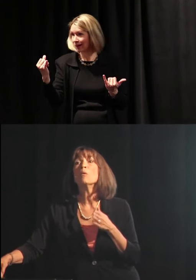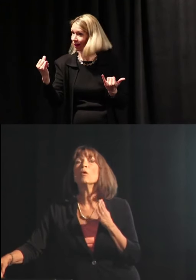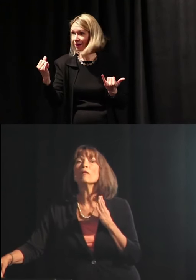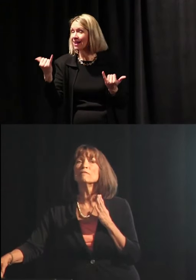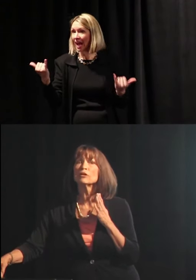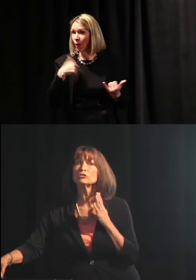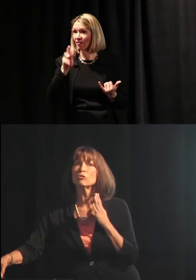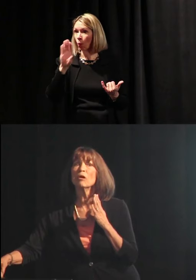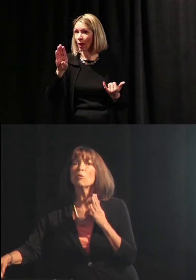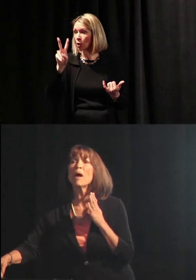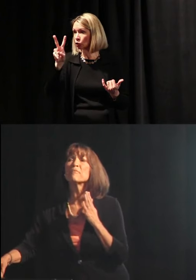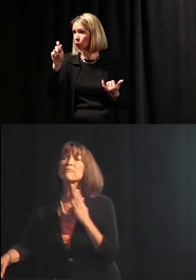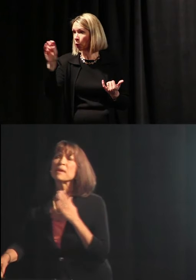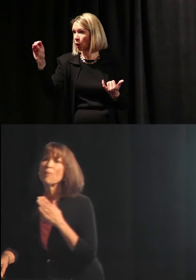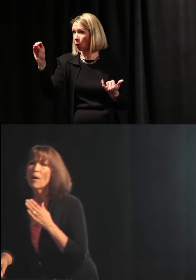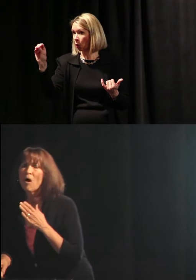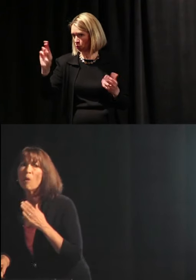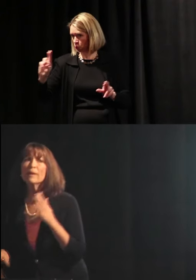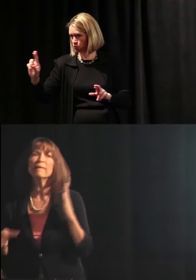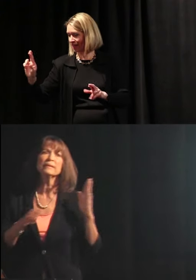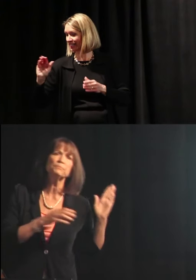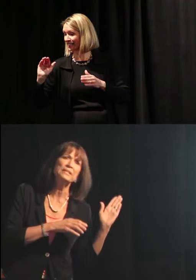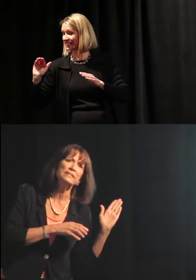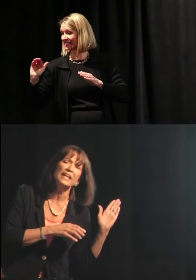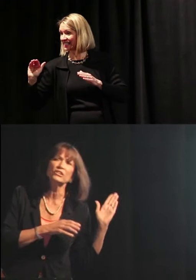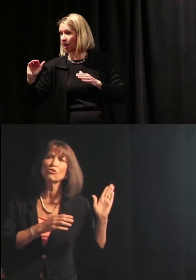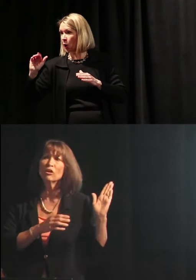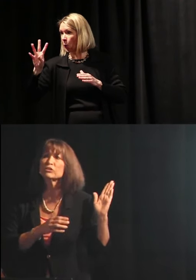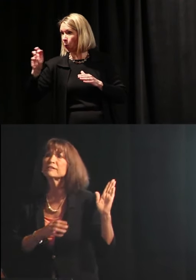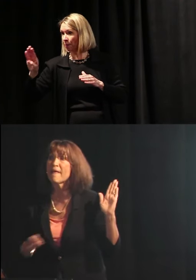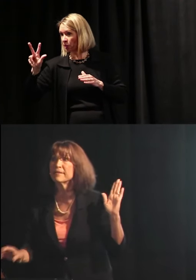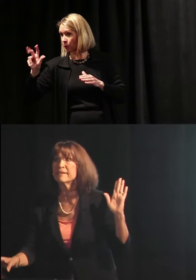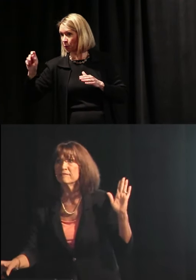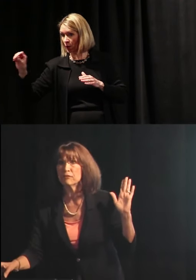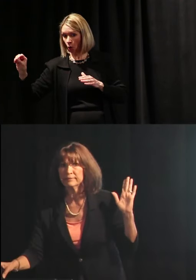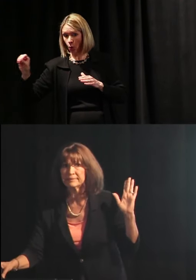we're on the verge of going to Web 3.0. And in this presentation, you'll understand the difference.